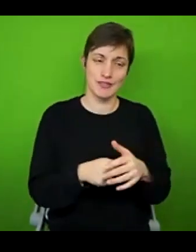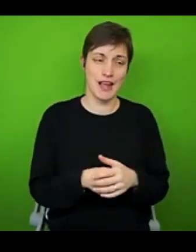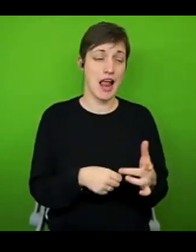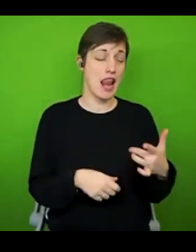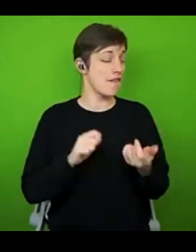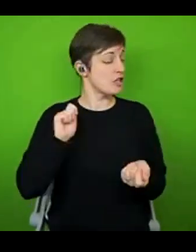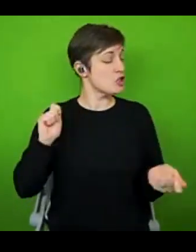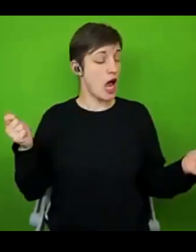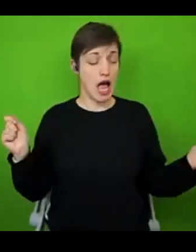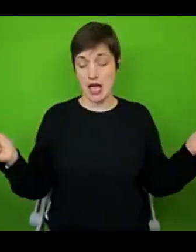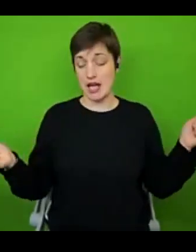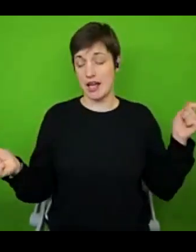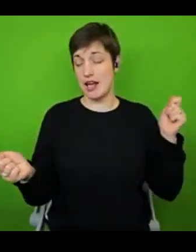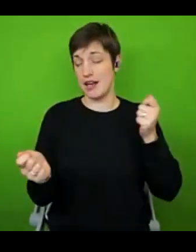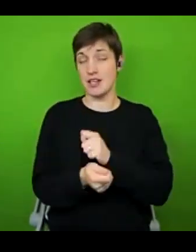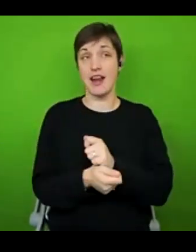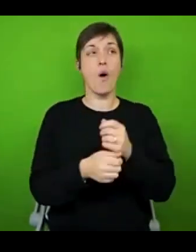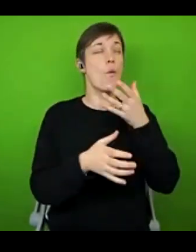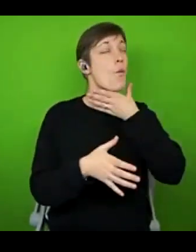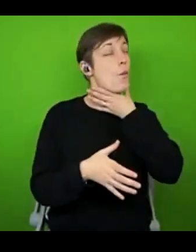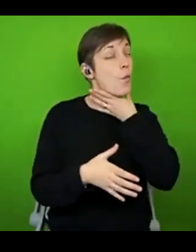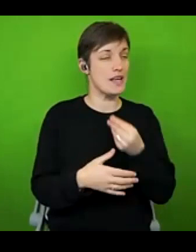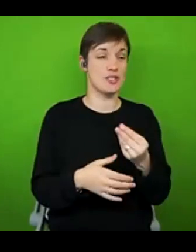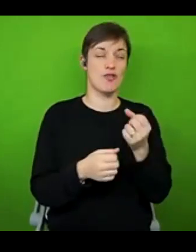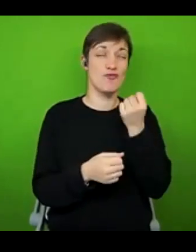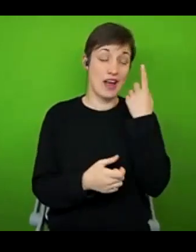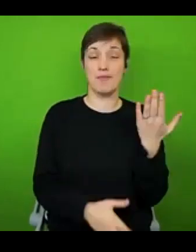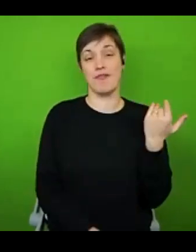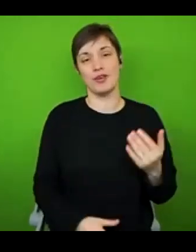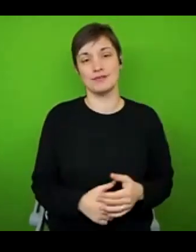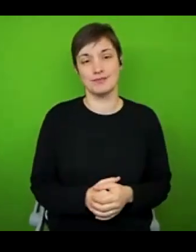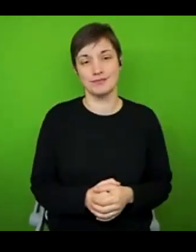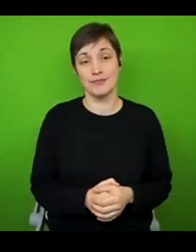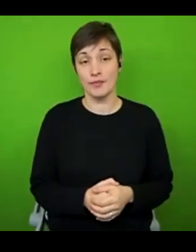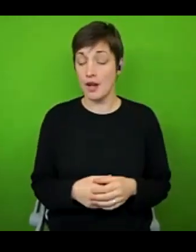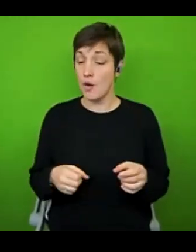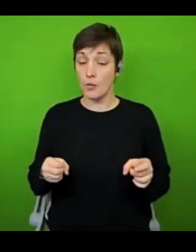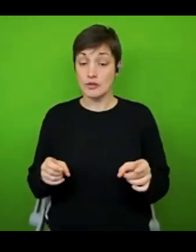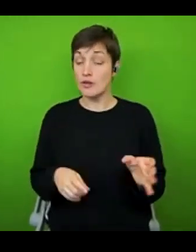more than anything, I'd had that realisation sooner. Like, wheelchairs aren't for everybody. But for so many